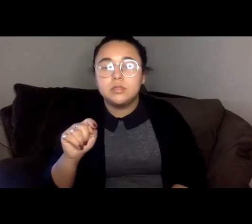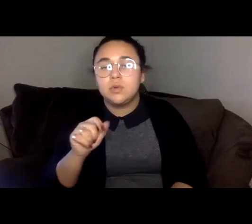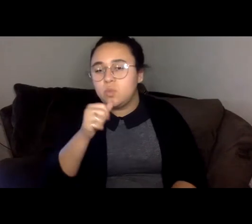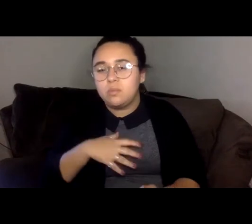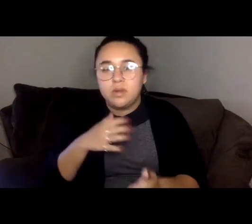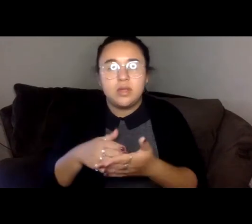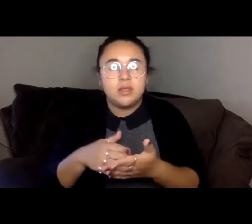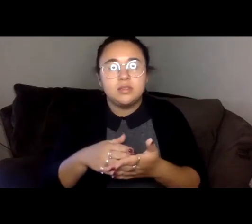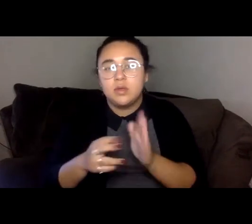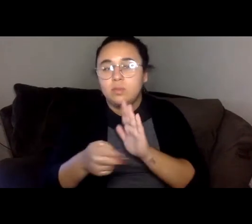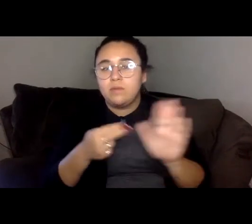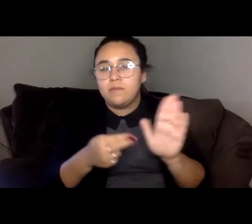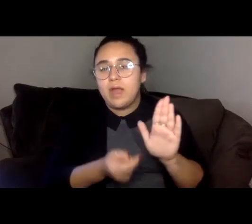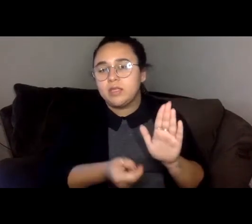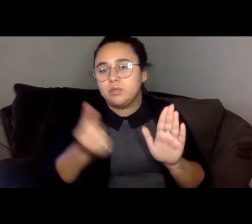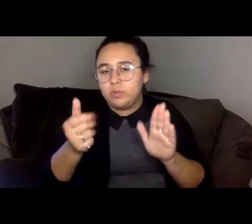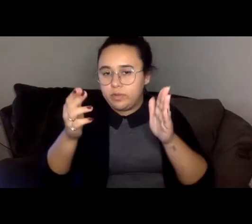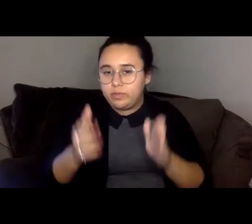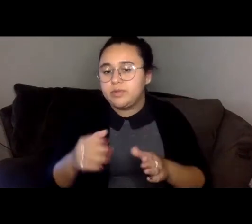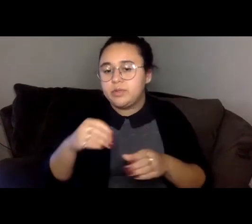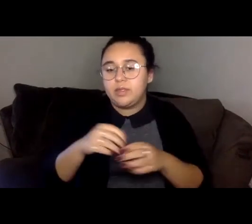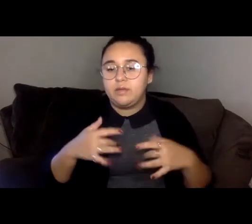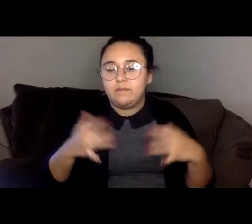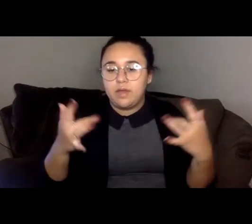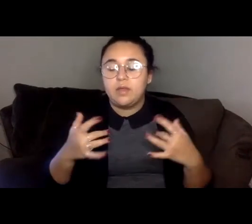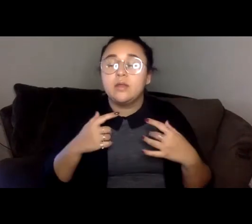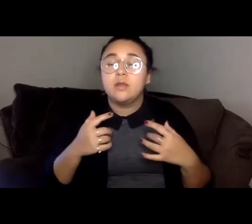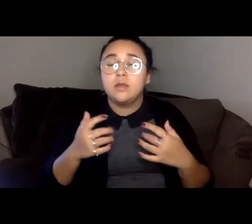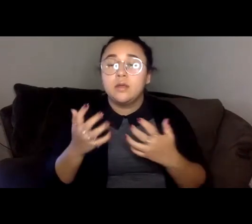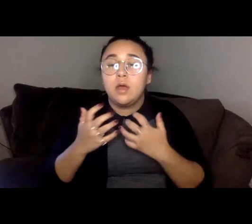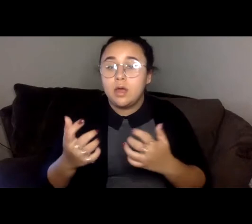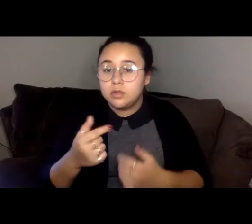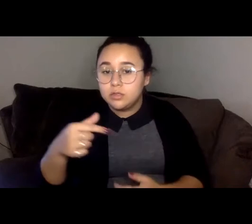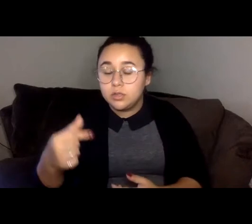We will have time for audience q&a At the end of the hour, you can ask your questions